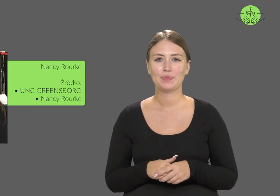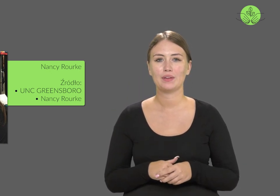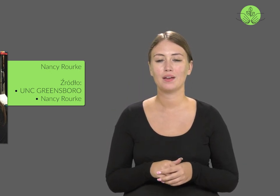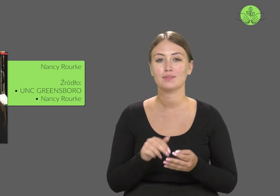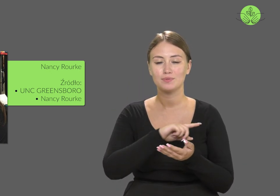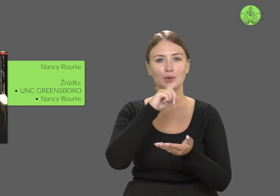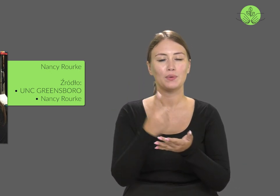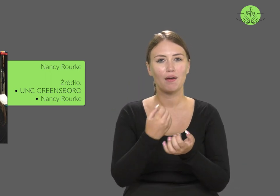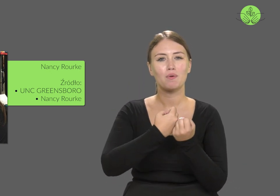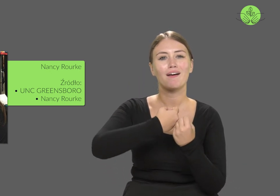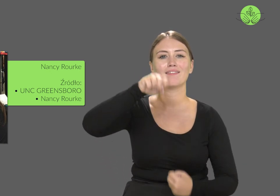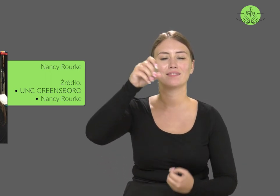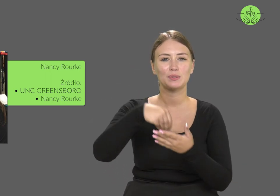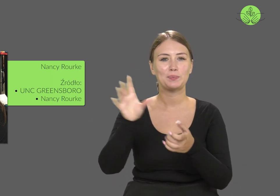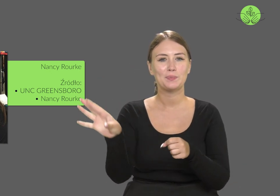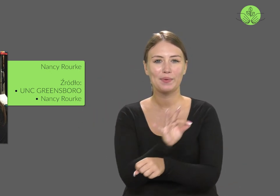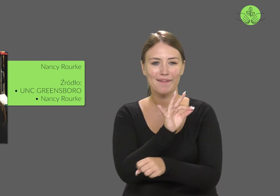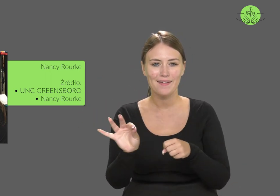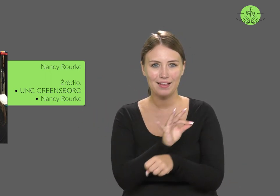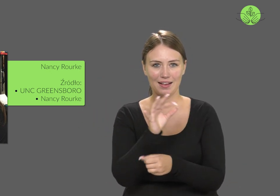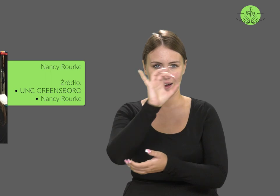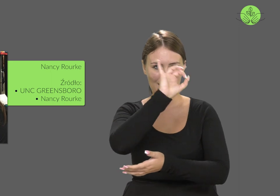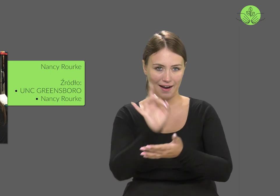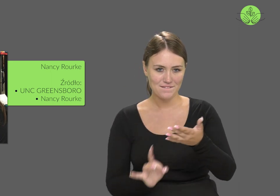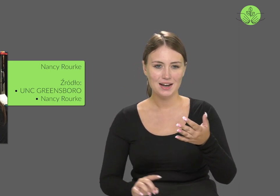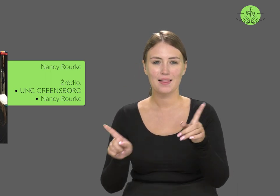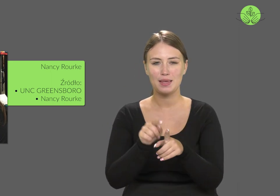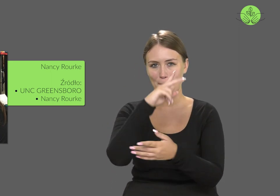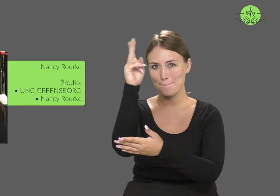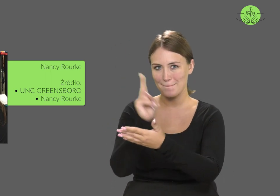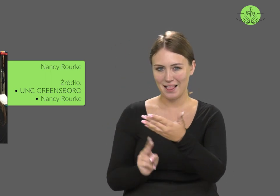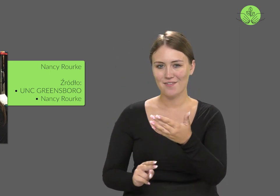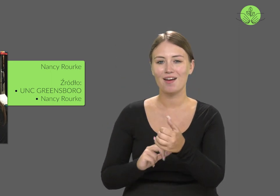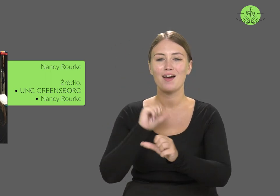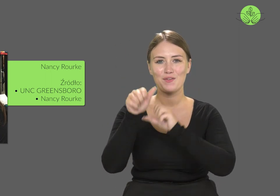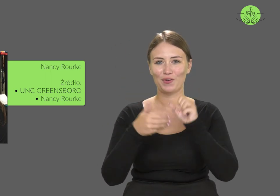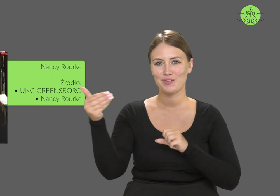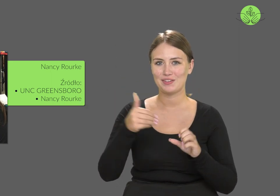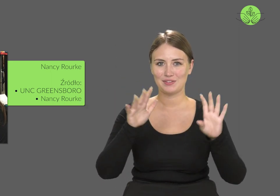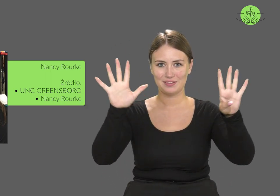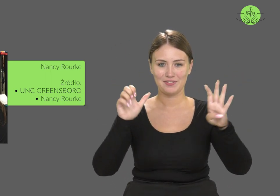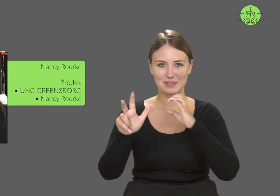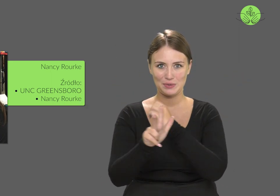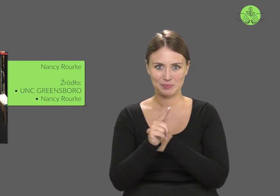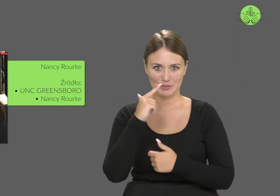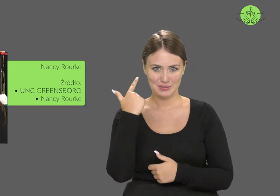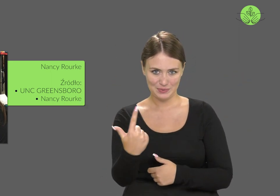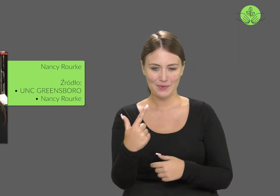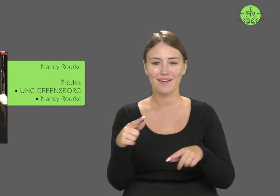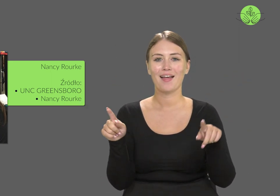She earned a bachelor's degree in graphic design and painting (1982)